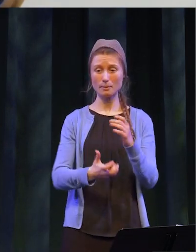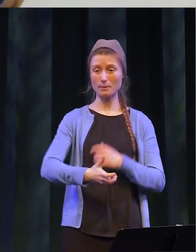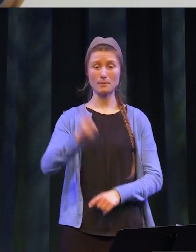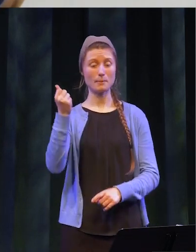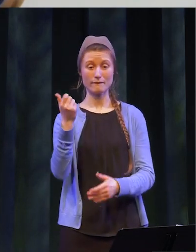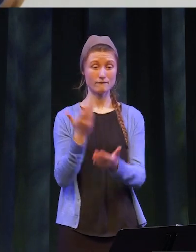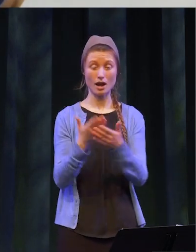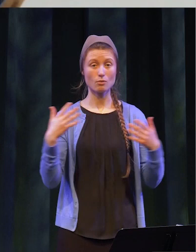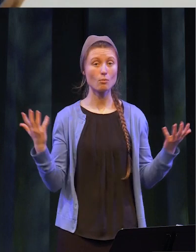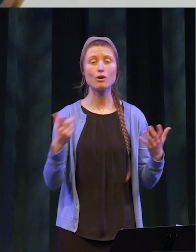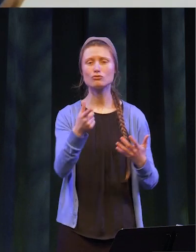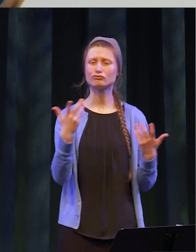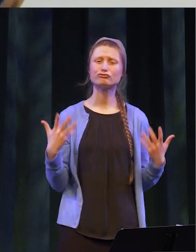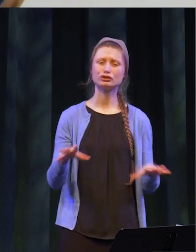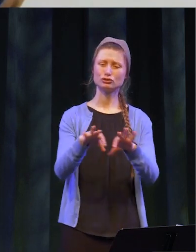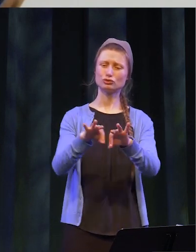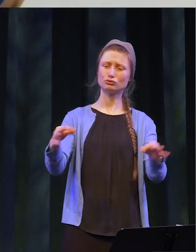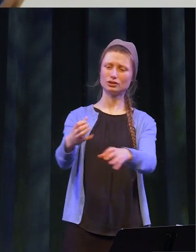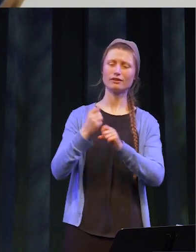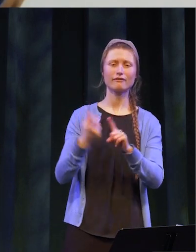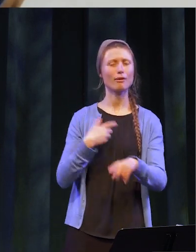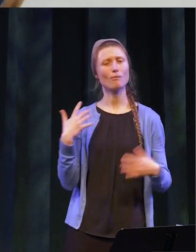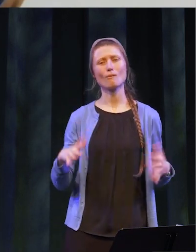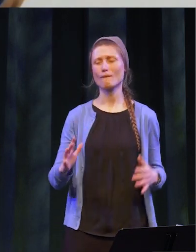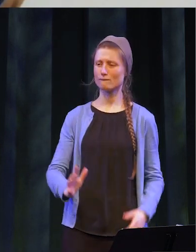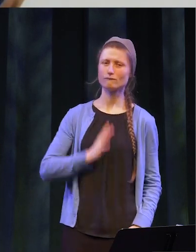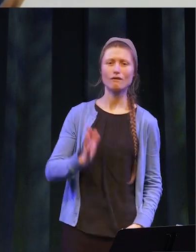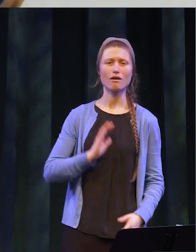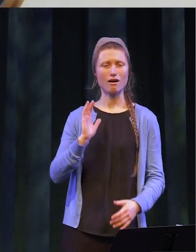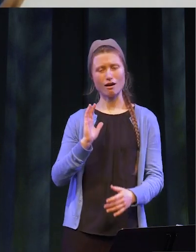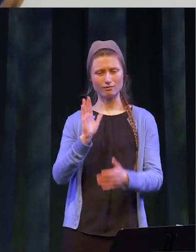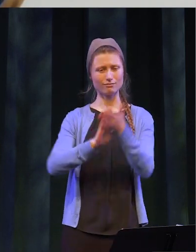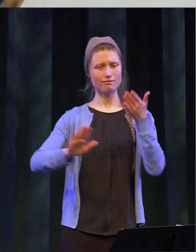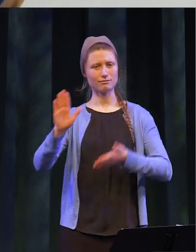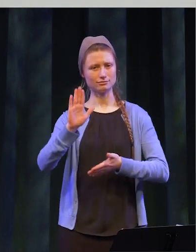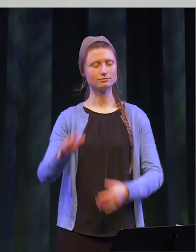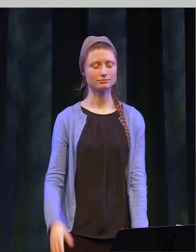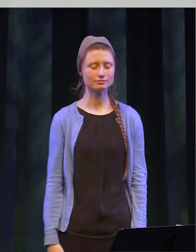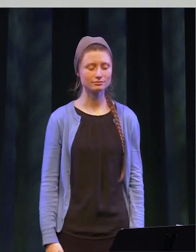the fact that you’ve earned a degree from such a fine institution of higher learning.